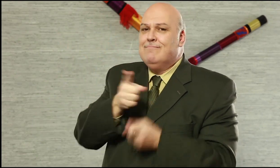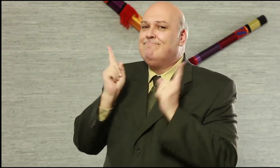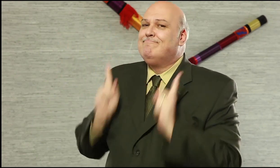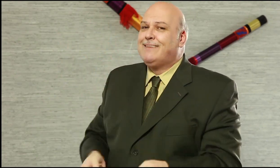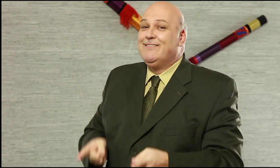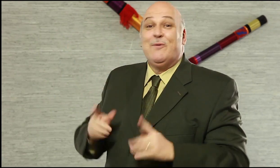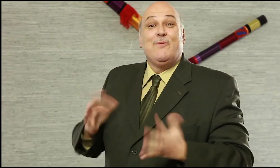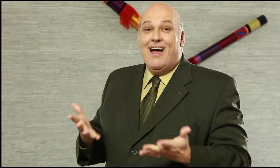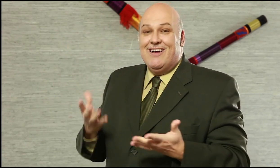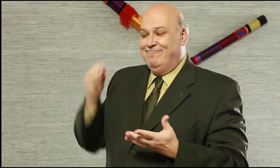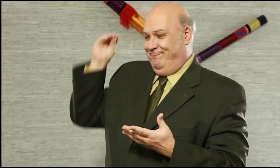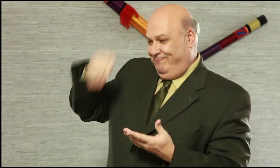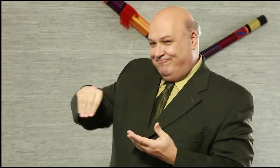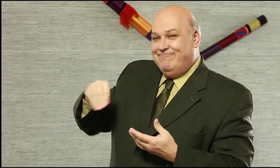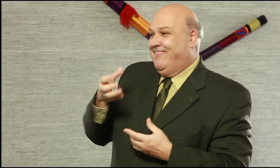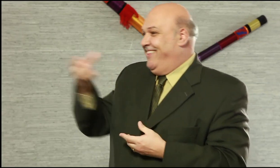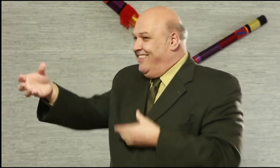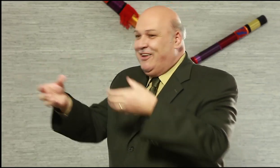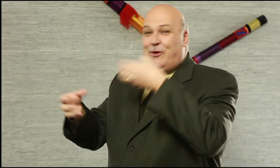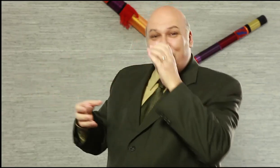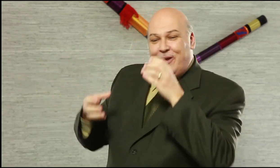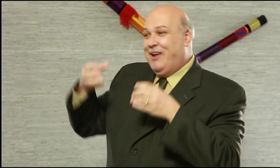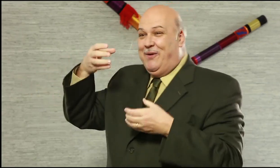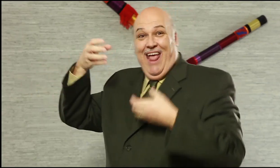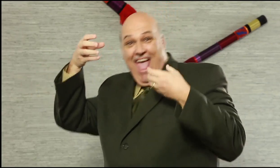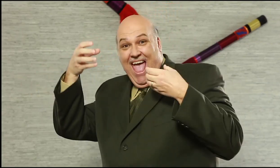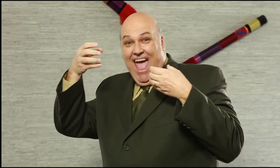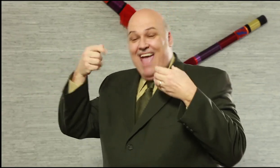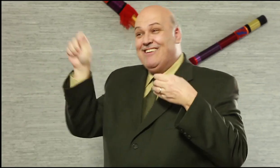that includes DeafWaves balloons, coasters and mini-flags!